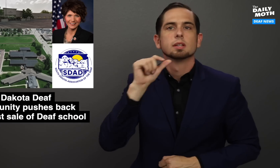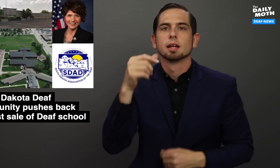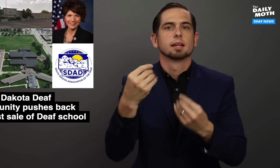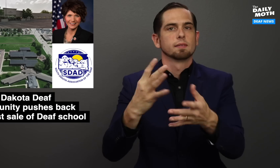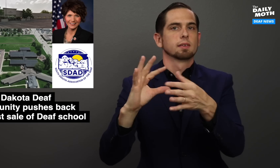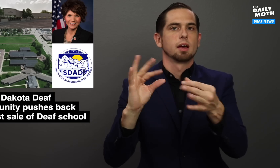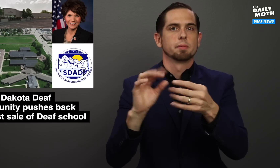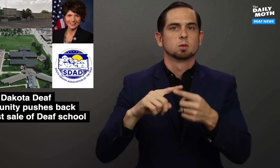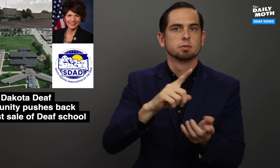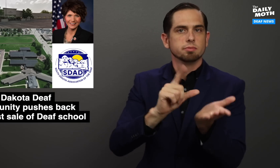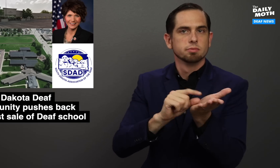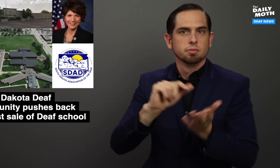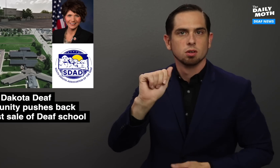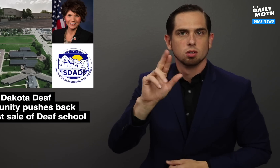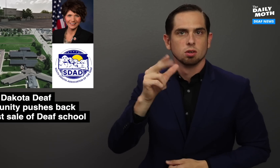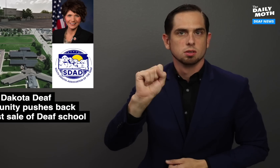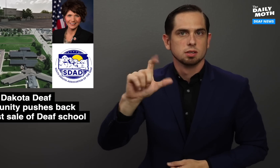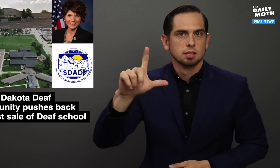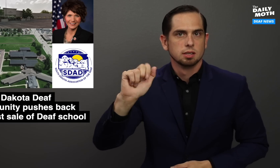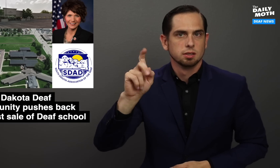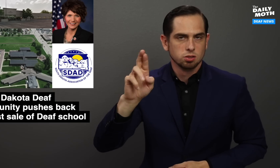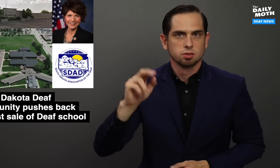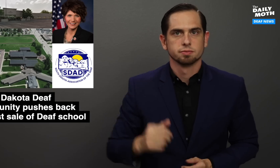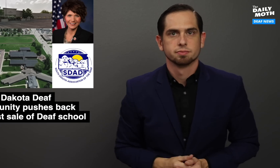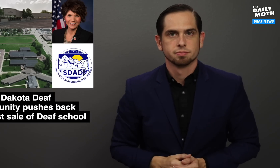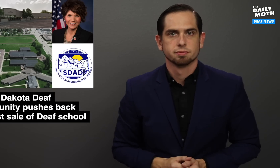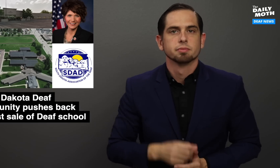she did not give a comment to the Argus Leader.